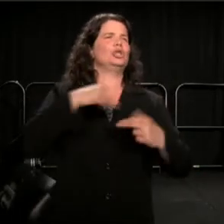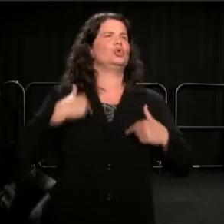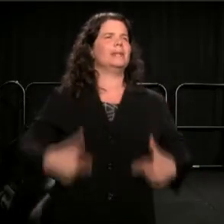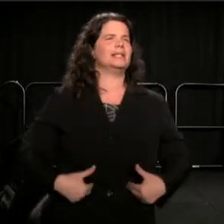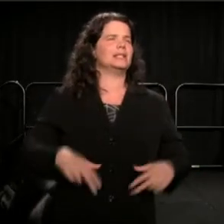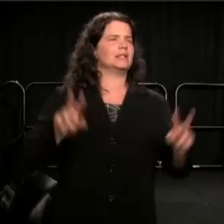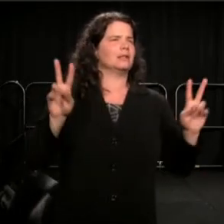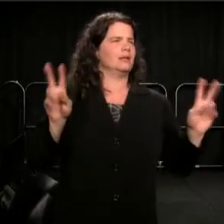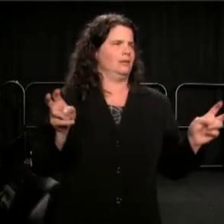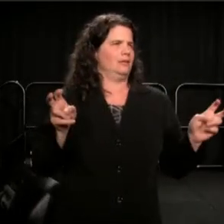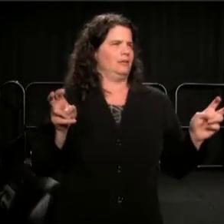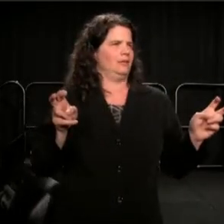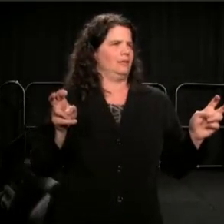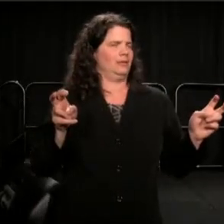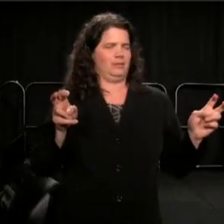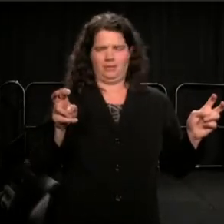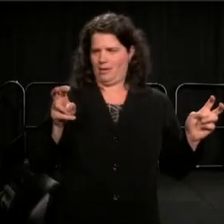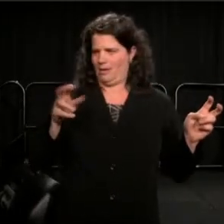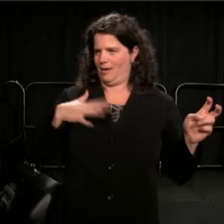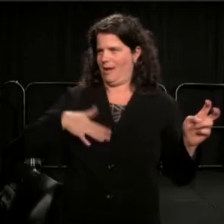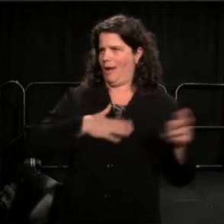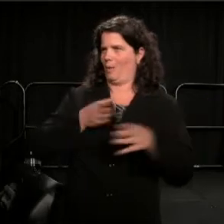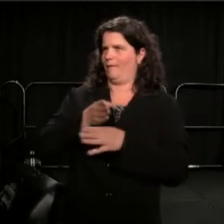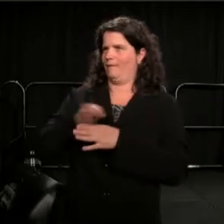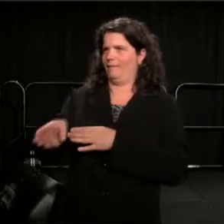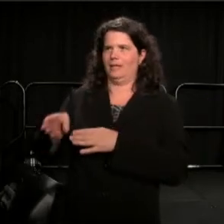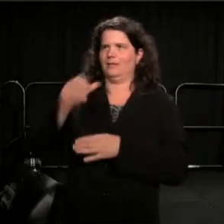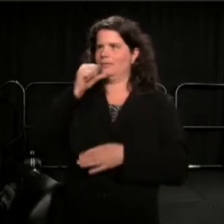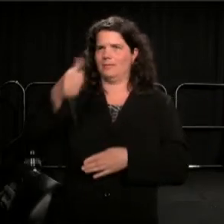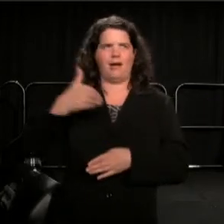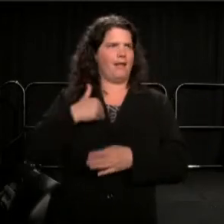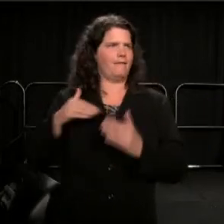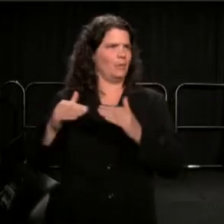with this kind of inequality in our art form?